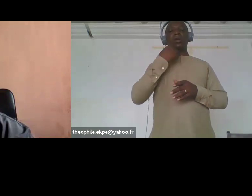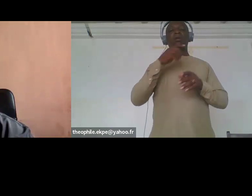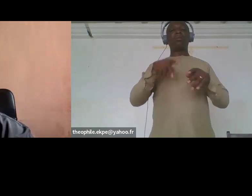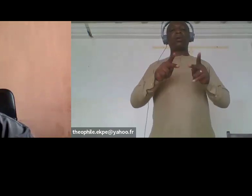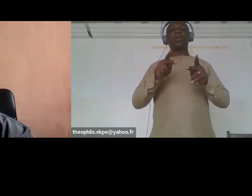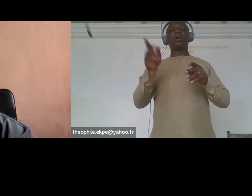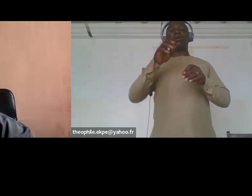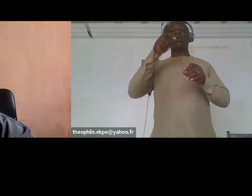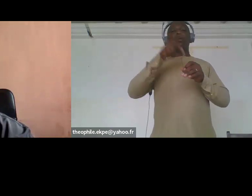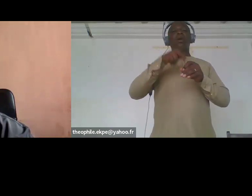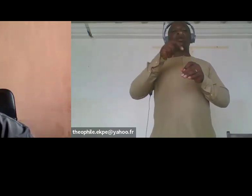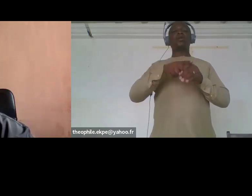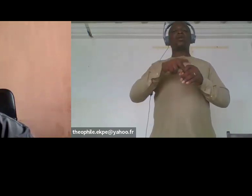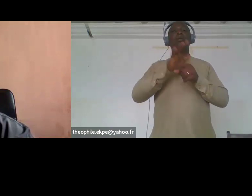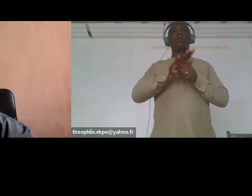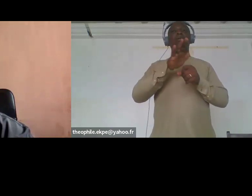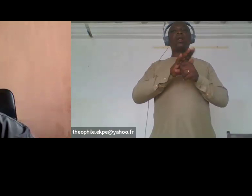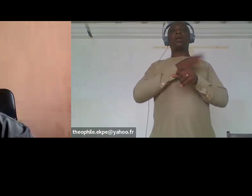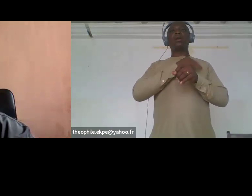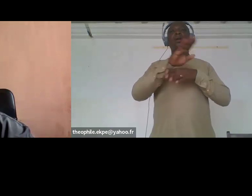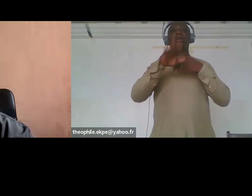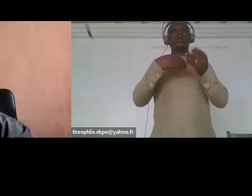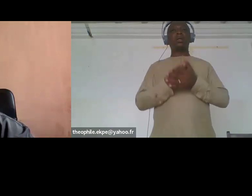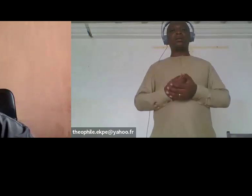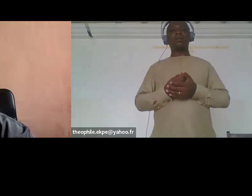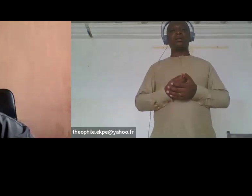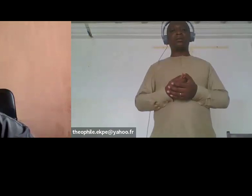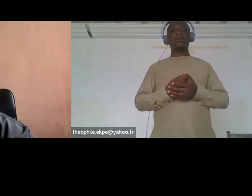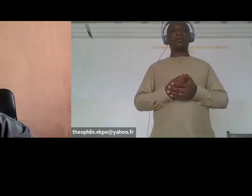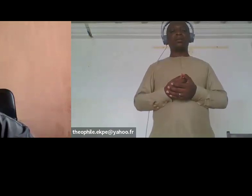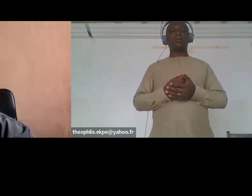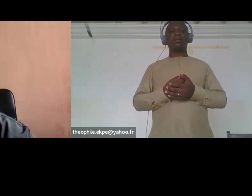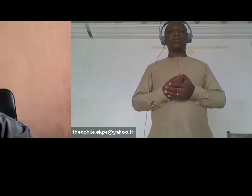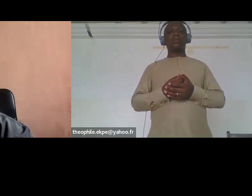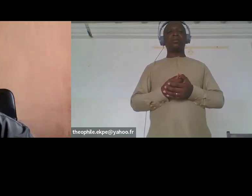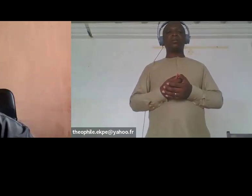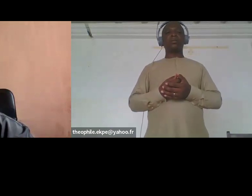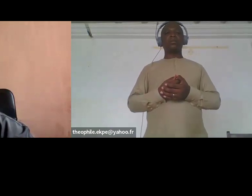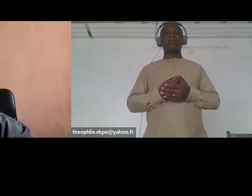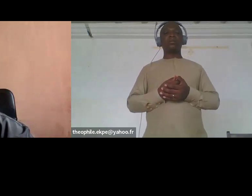recognition that women with disabilities experience multiple intersections of